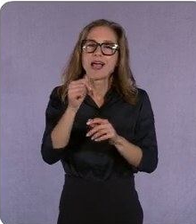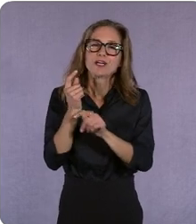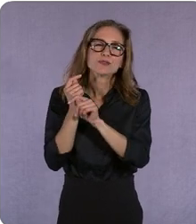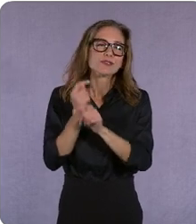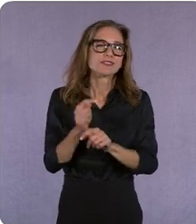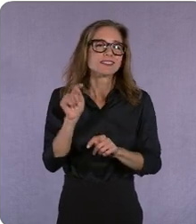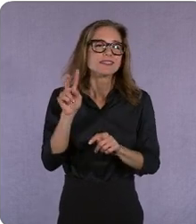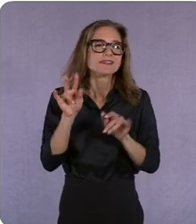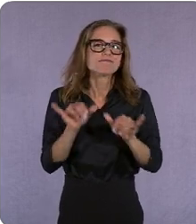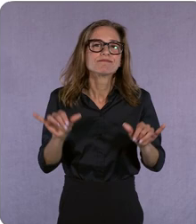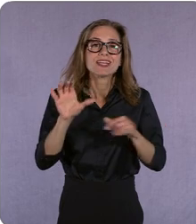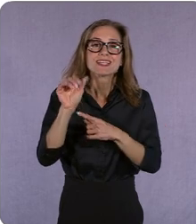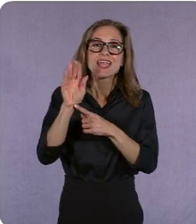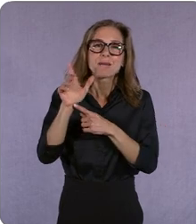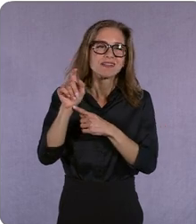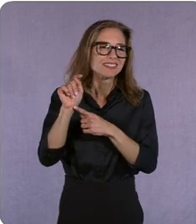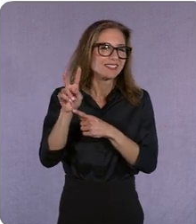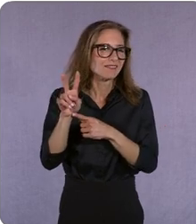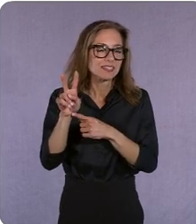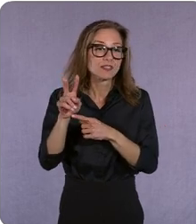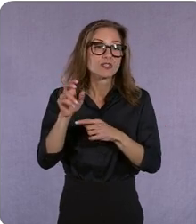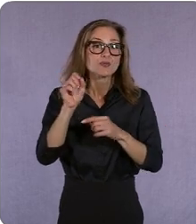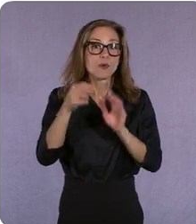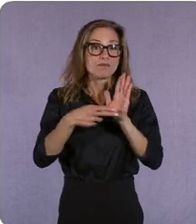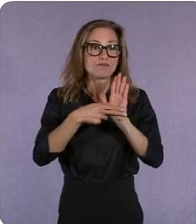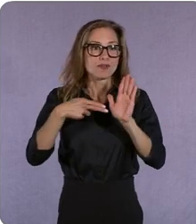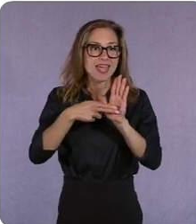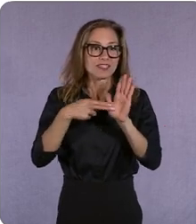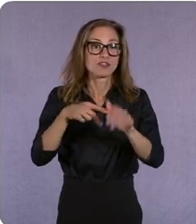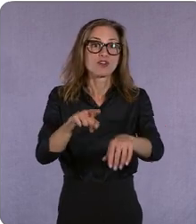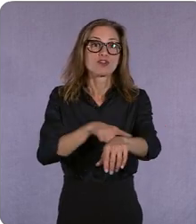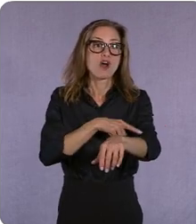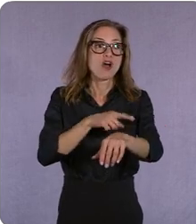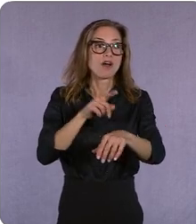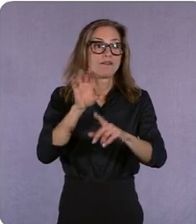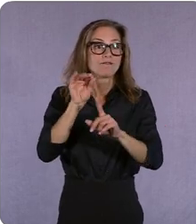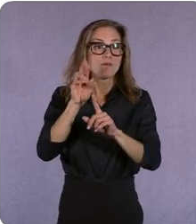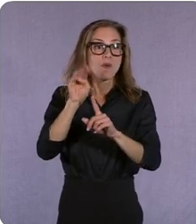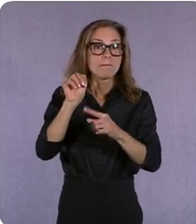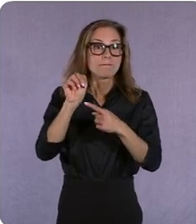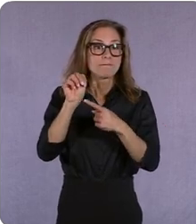brands as long form you you you are and can be the entertainers you know we are working with